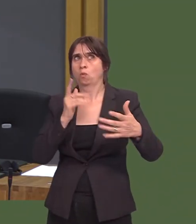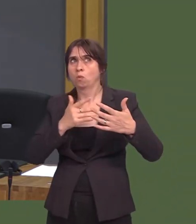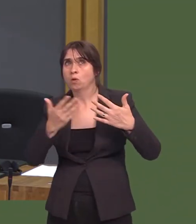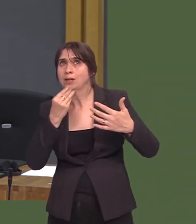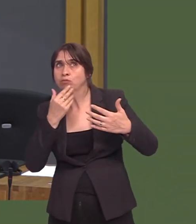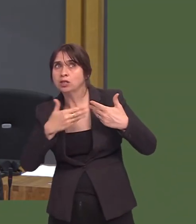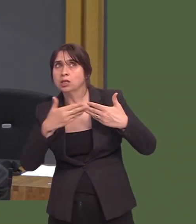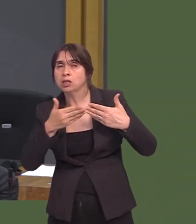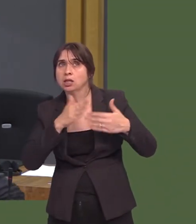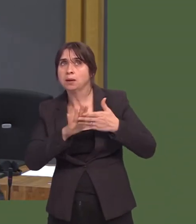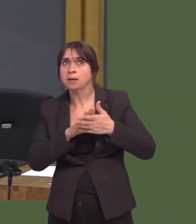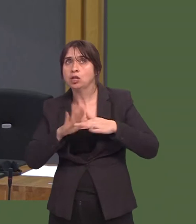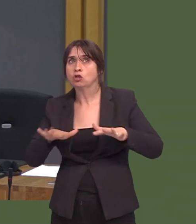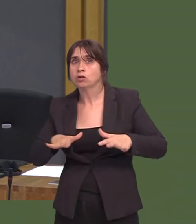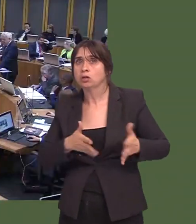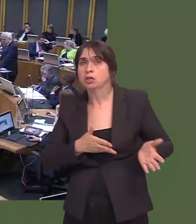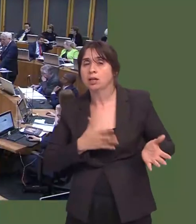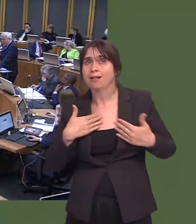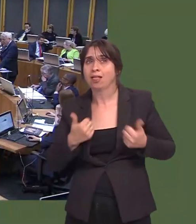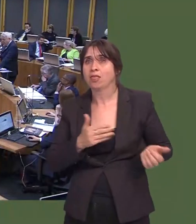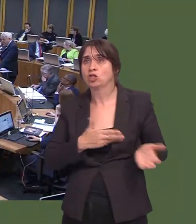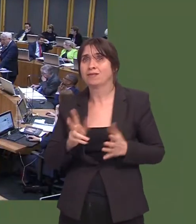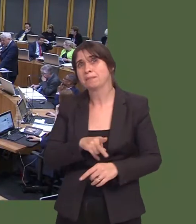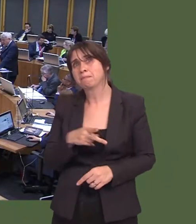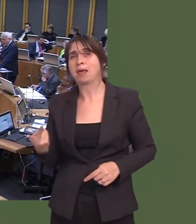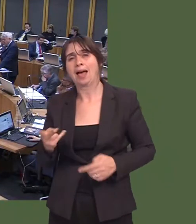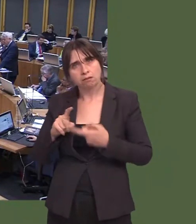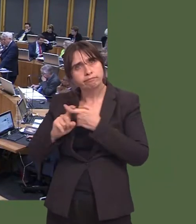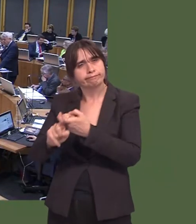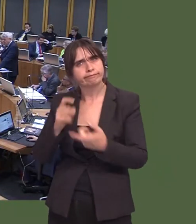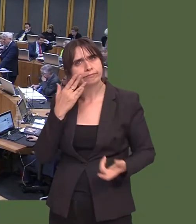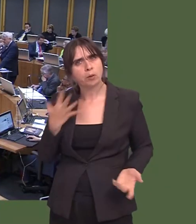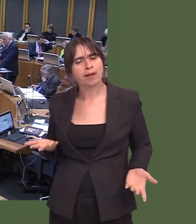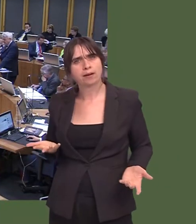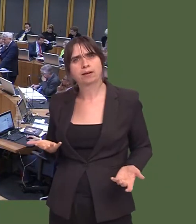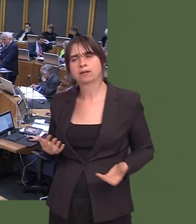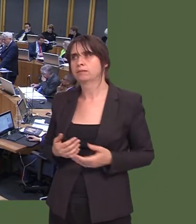Carwyn Jones: Rwyín gwybod bod y bwrdd iechyd yn ymgynghori ar hyn o brydóneuín mynd i